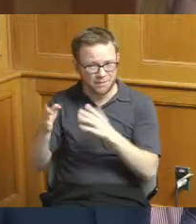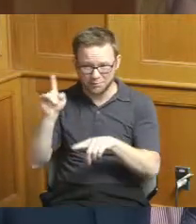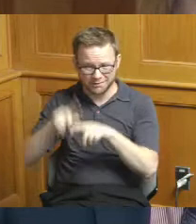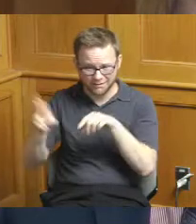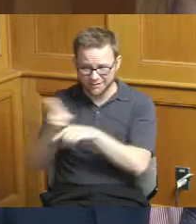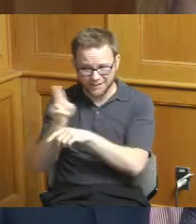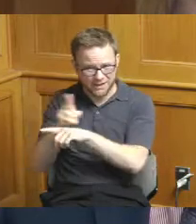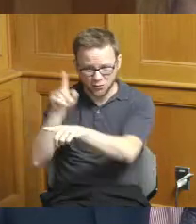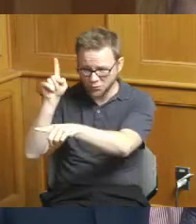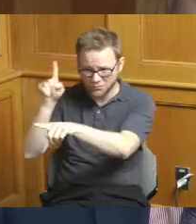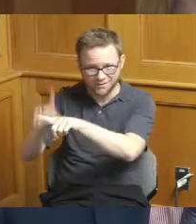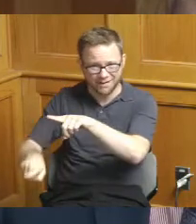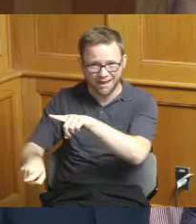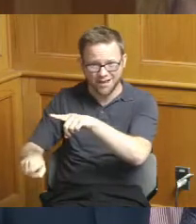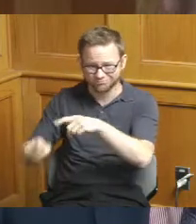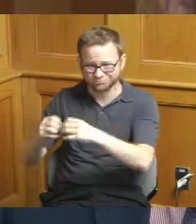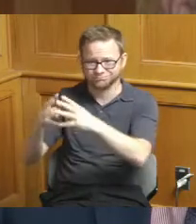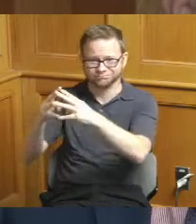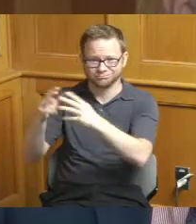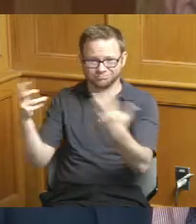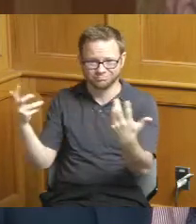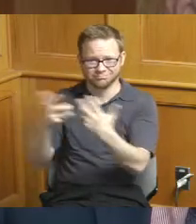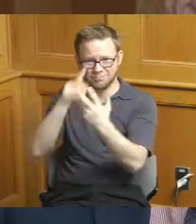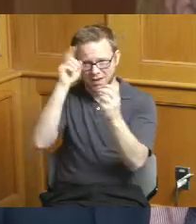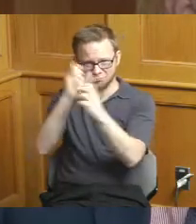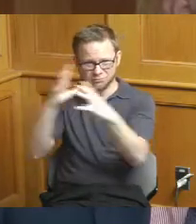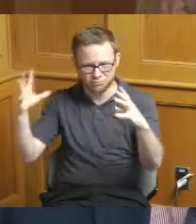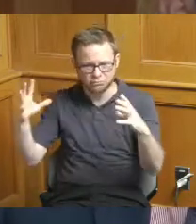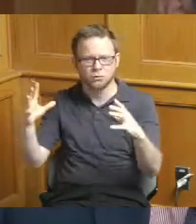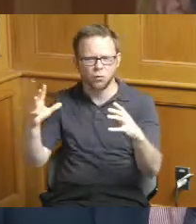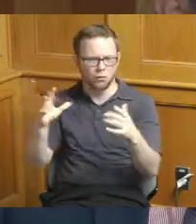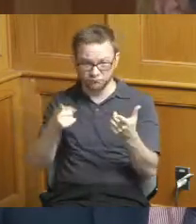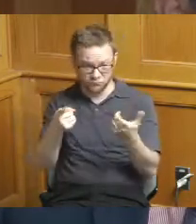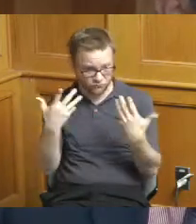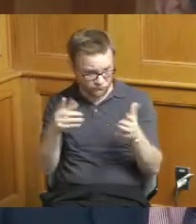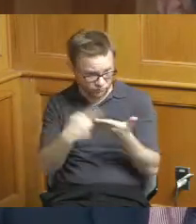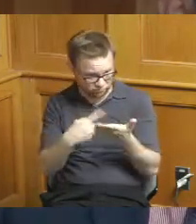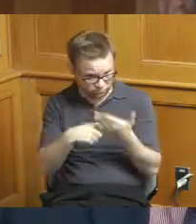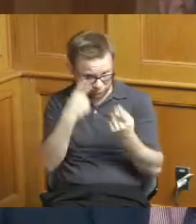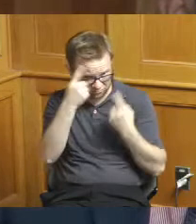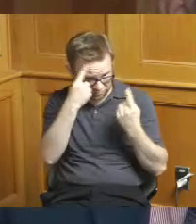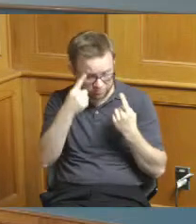how was that brought to you from the community yes yeah we we received the same correspondence